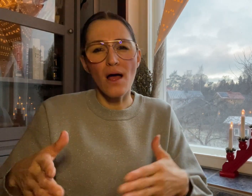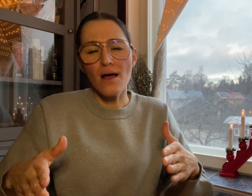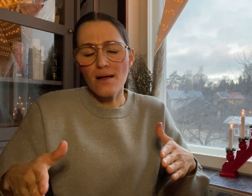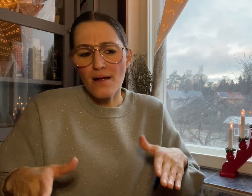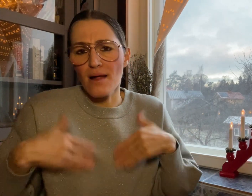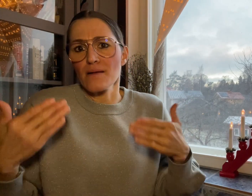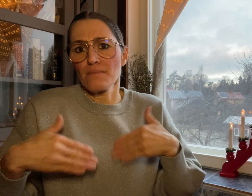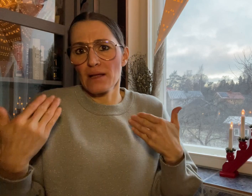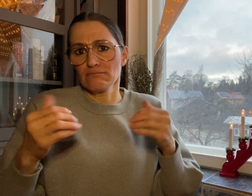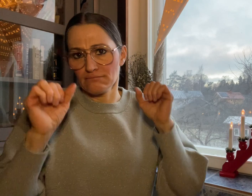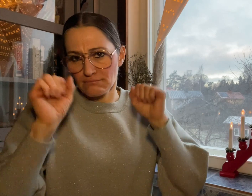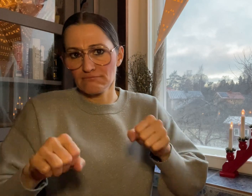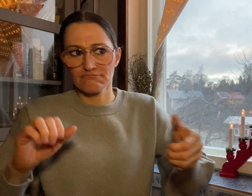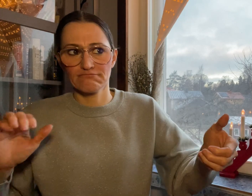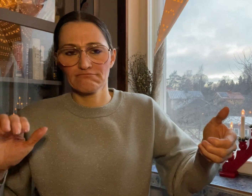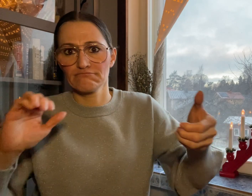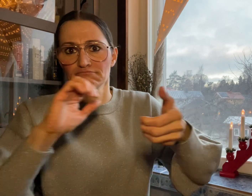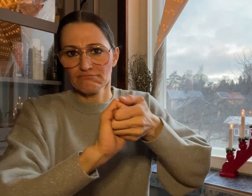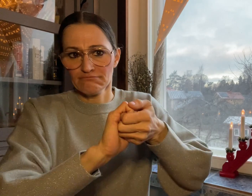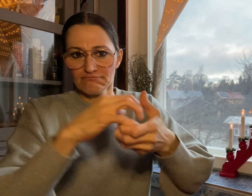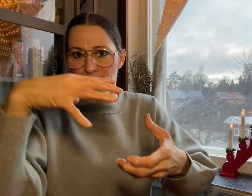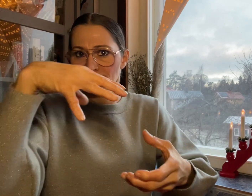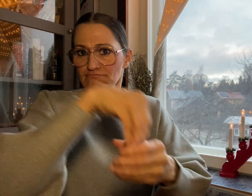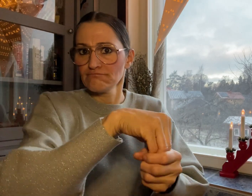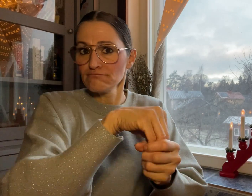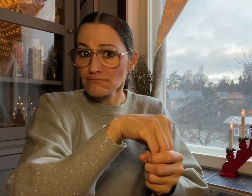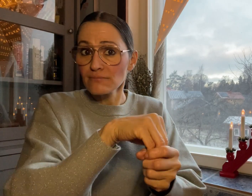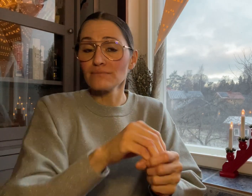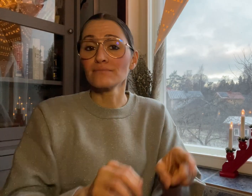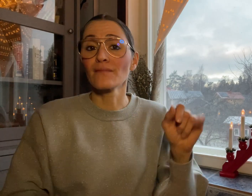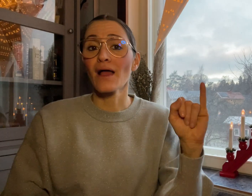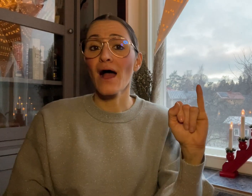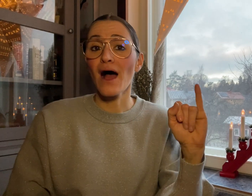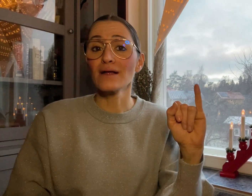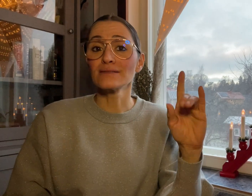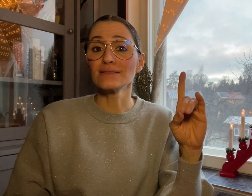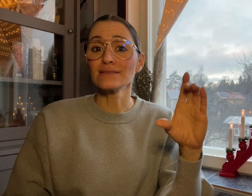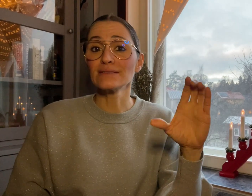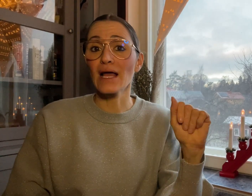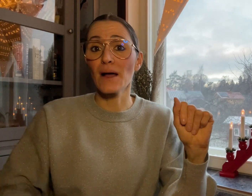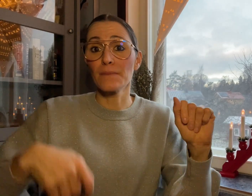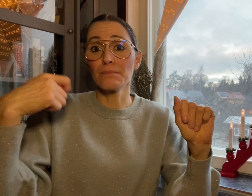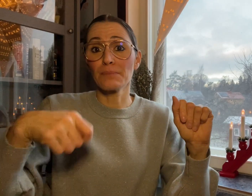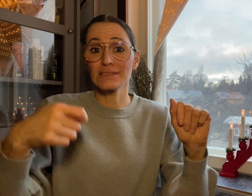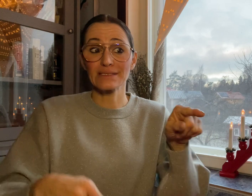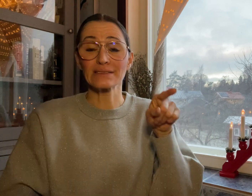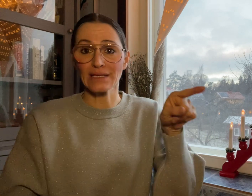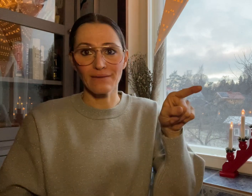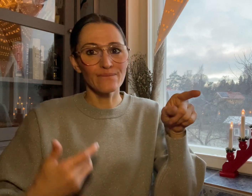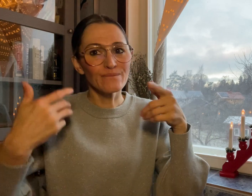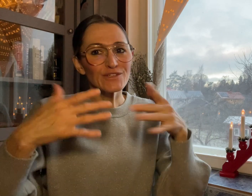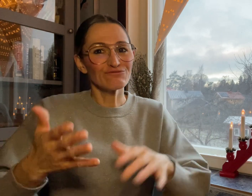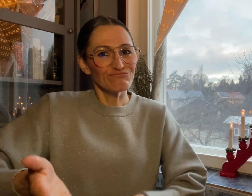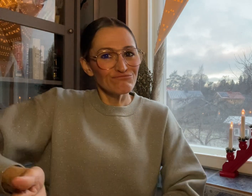to be a part of this. The President of the IDCA,